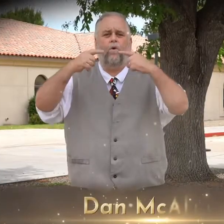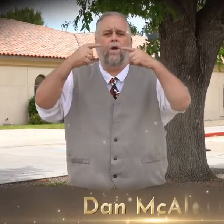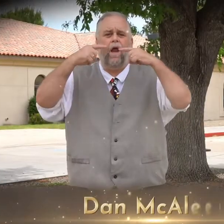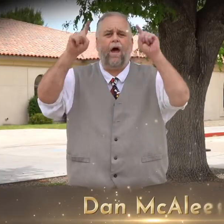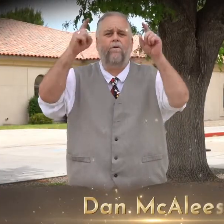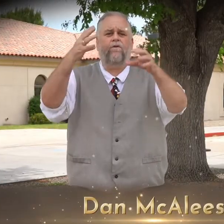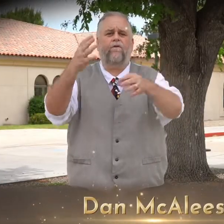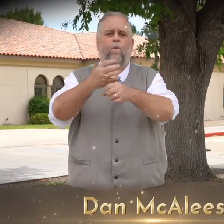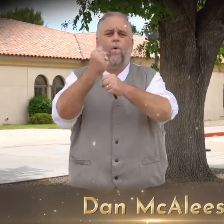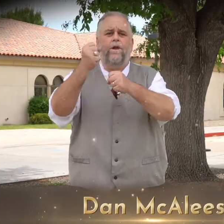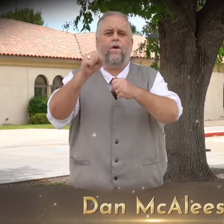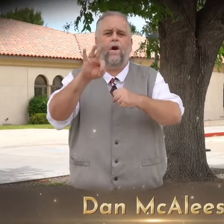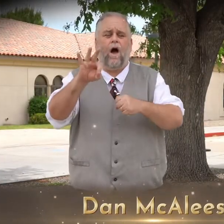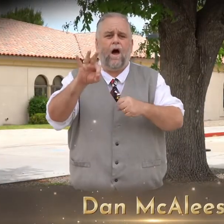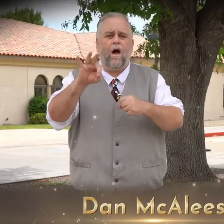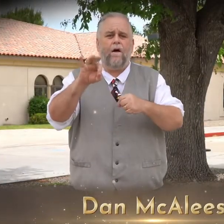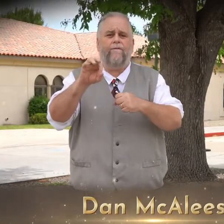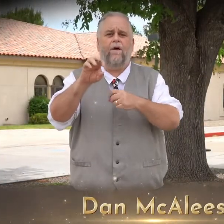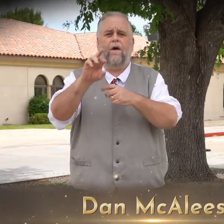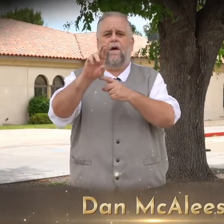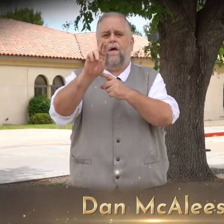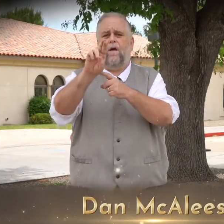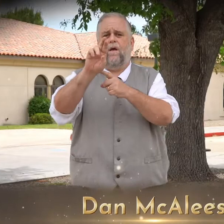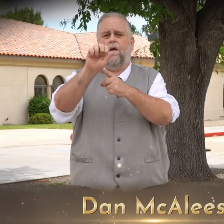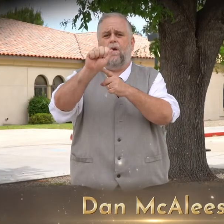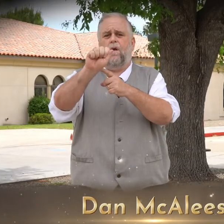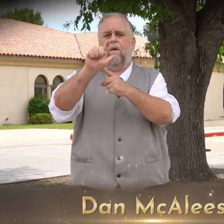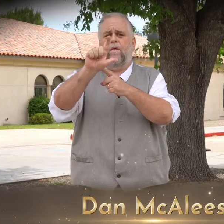I'M HAPPY TO ANNOUNCE THE WINNER OF THE RALPH